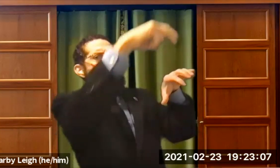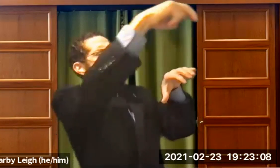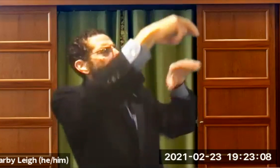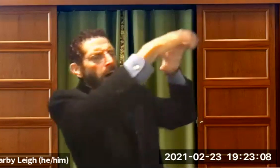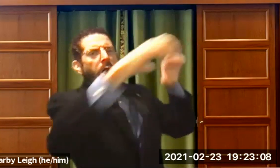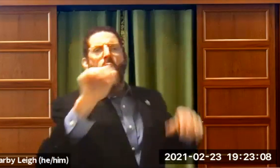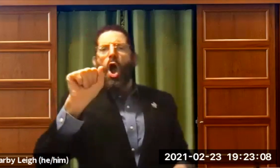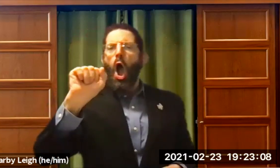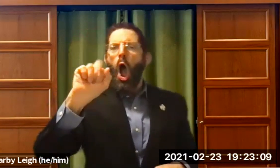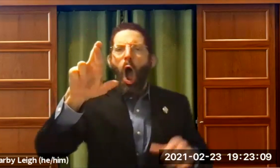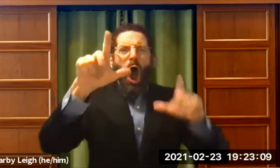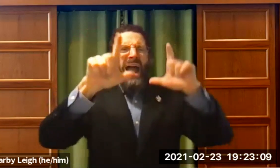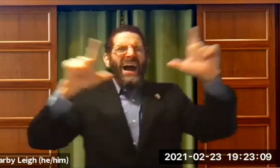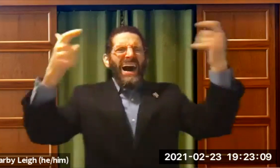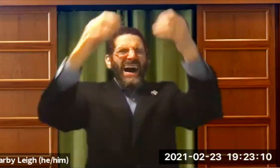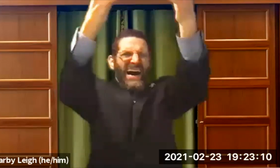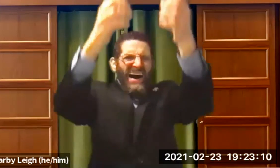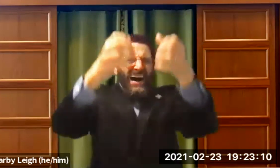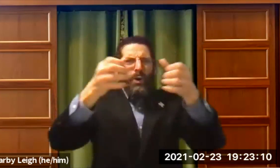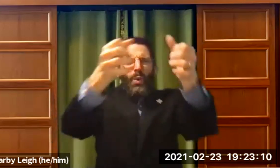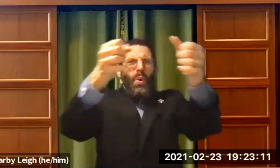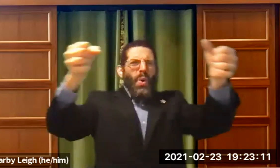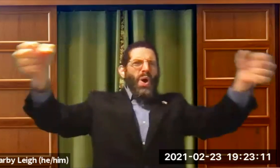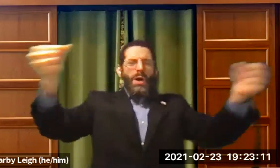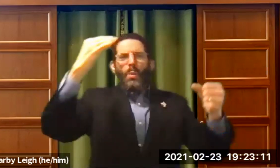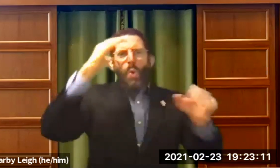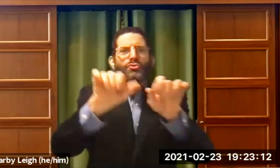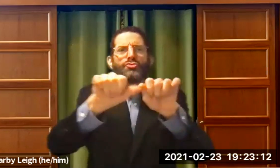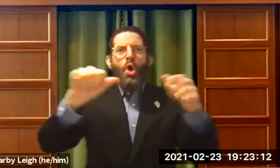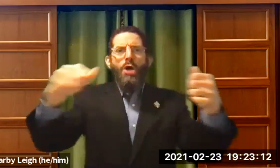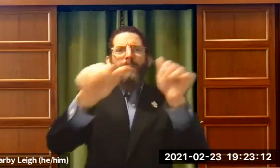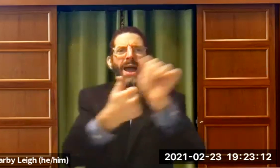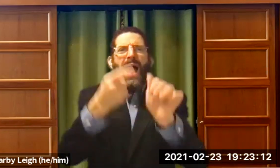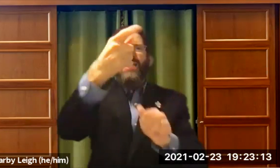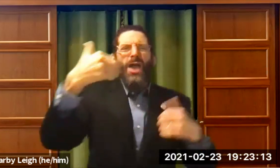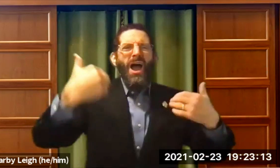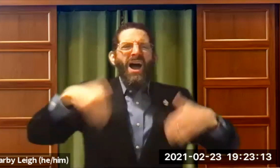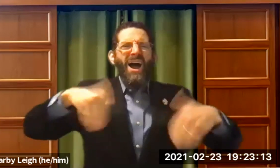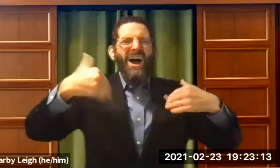ma with The ARC was big and very impressive and ornate and